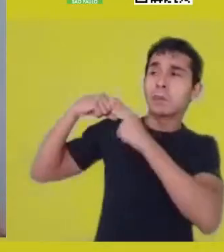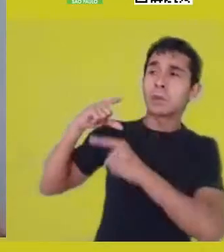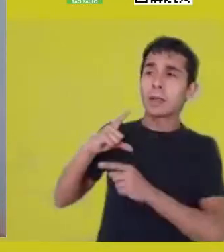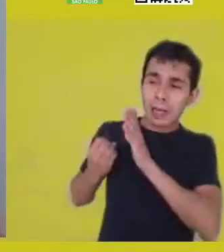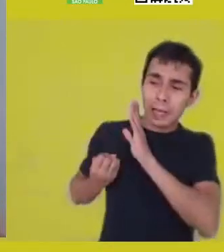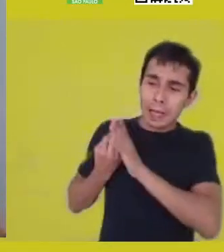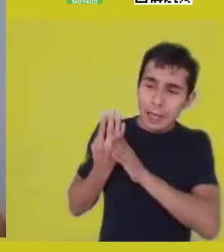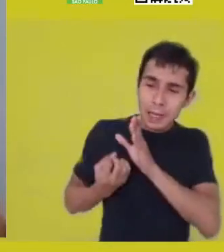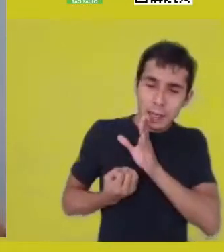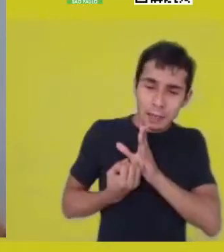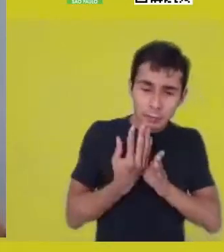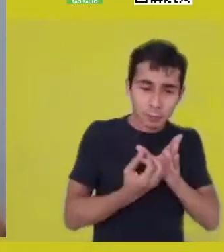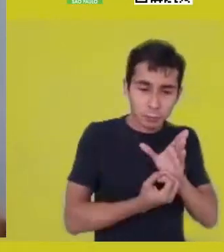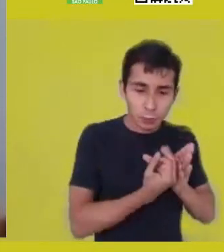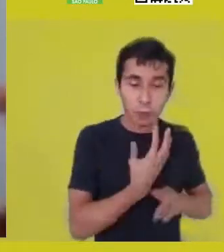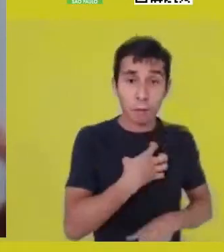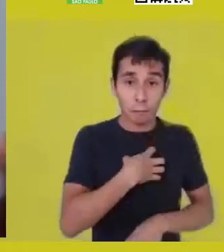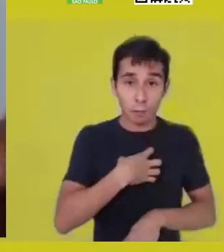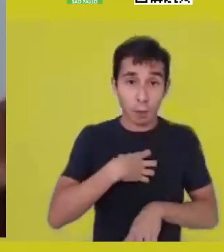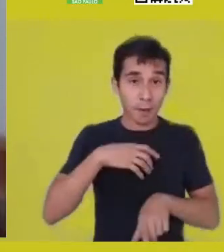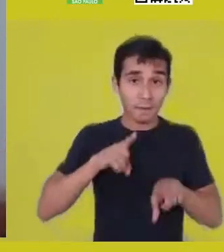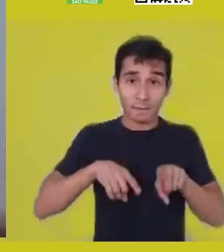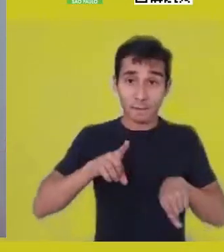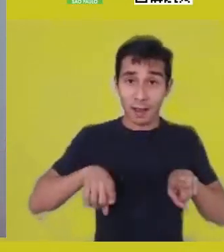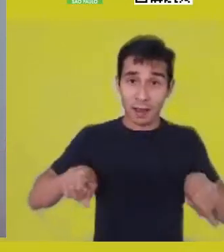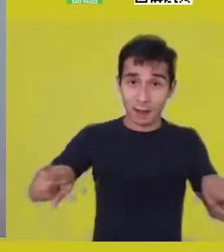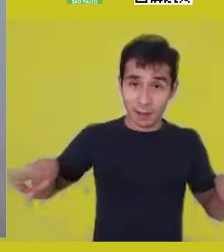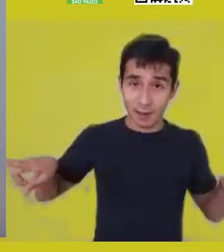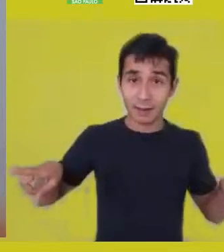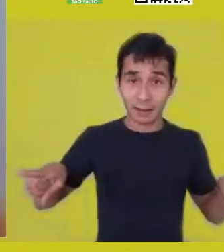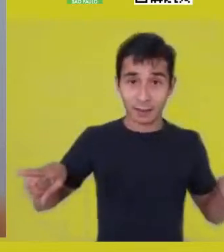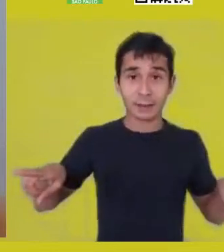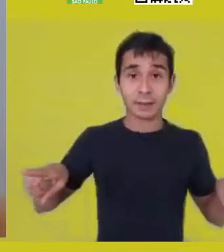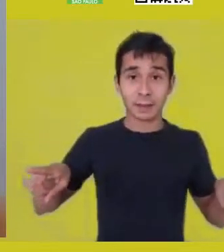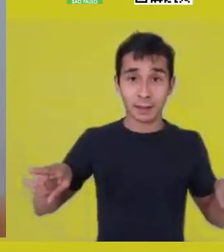of a relation between this dark matter